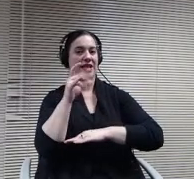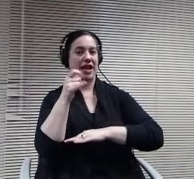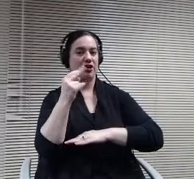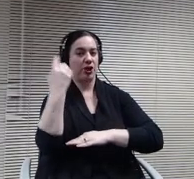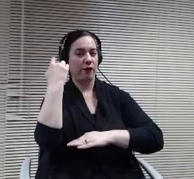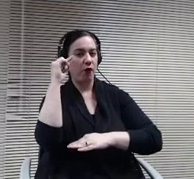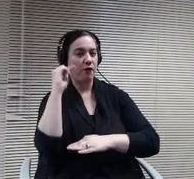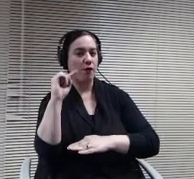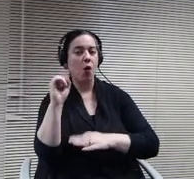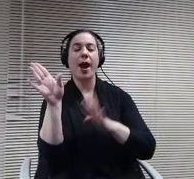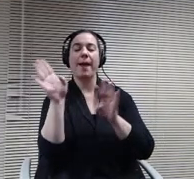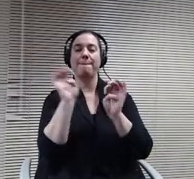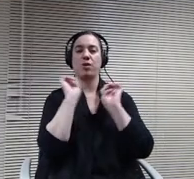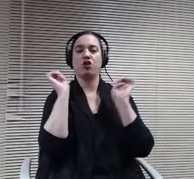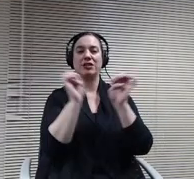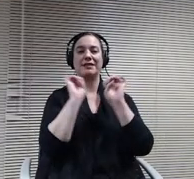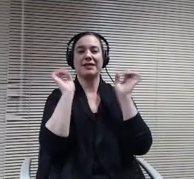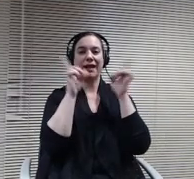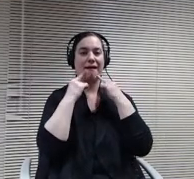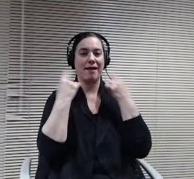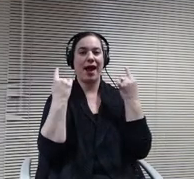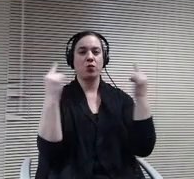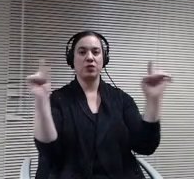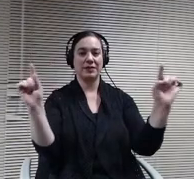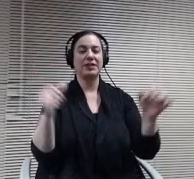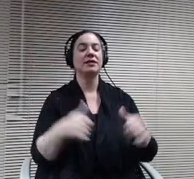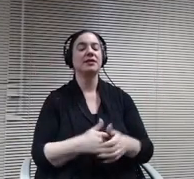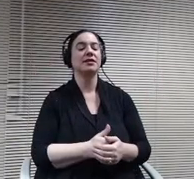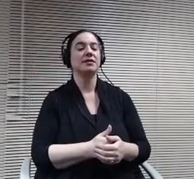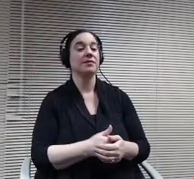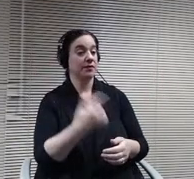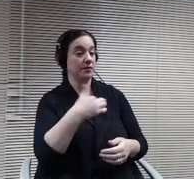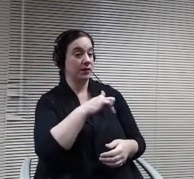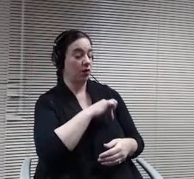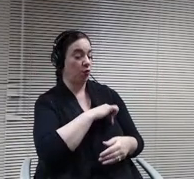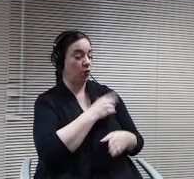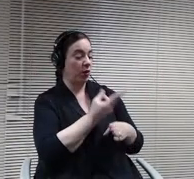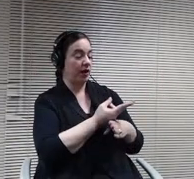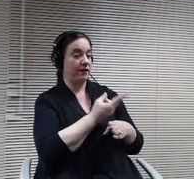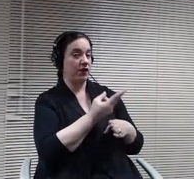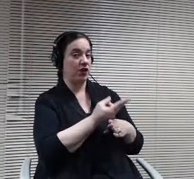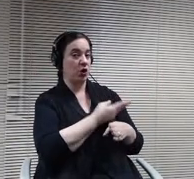Mr. Chair, members of the board. We've used WCC O Radio AM radio